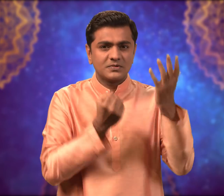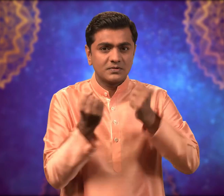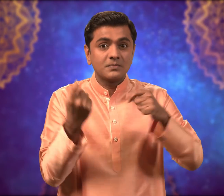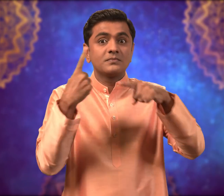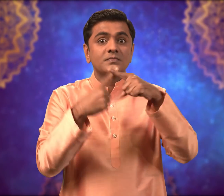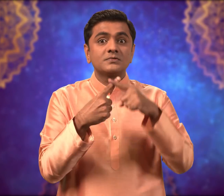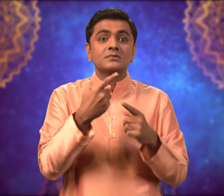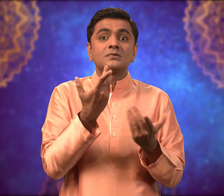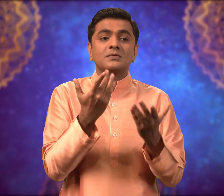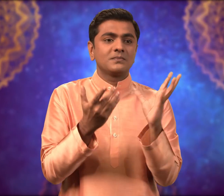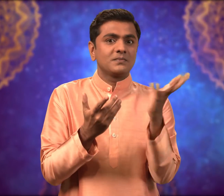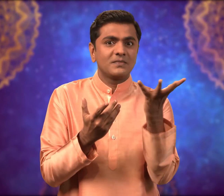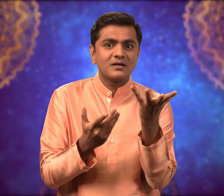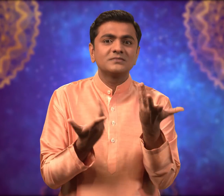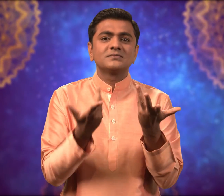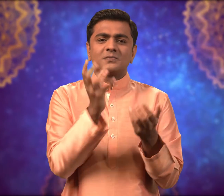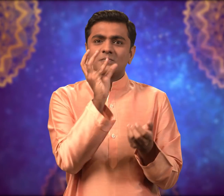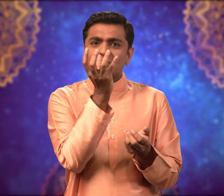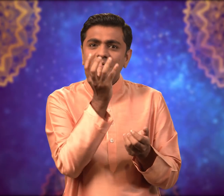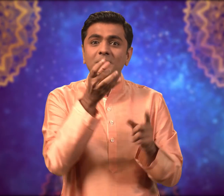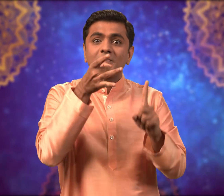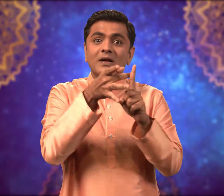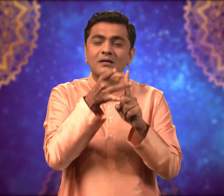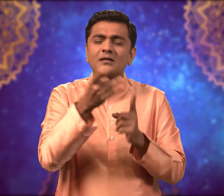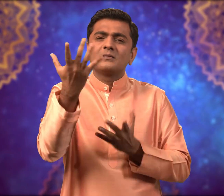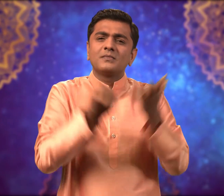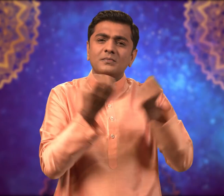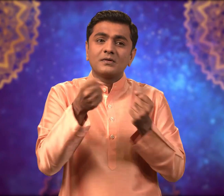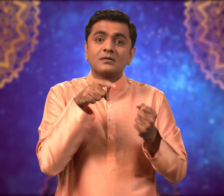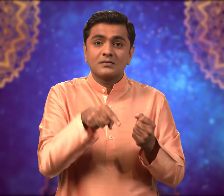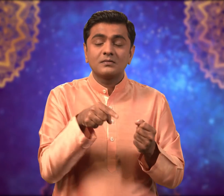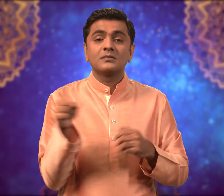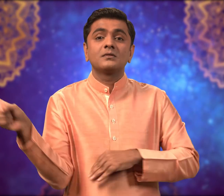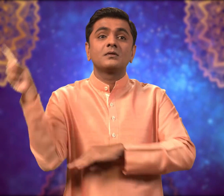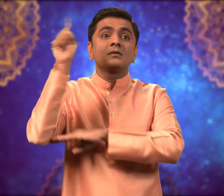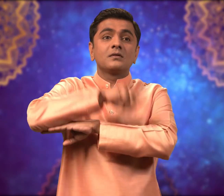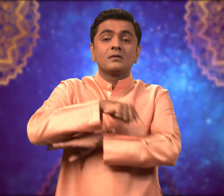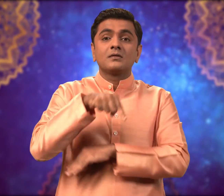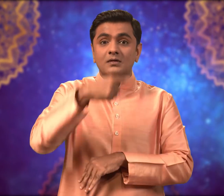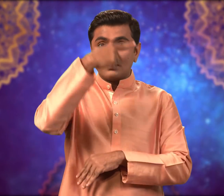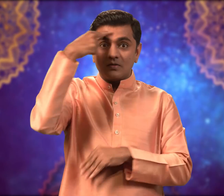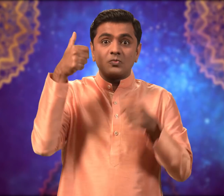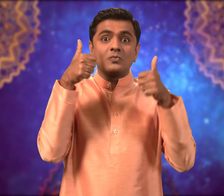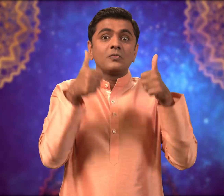and other metal because it is believed that it is an auspicious day.